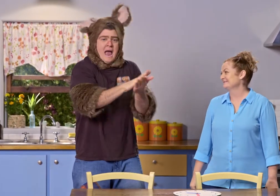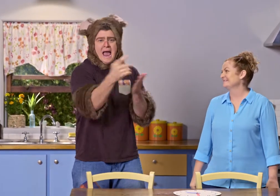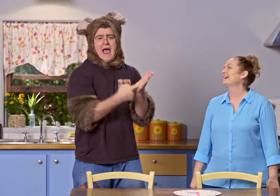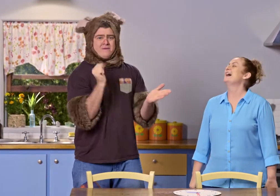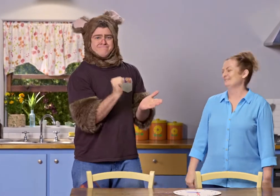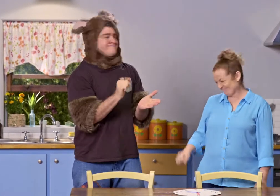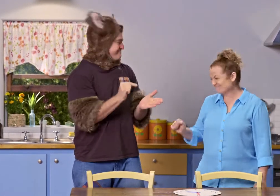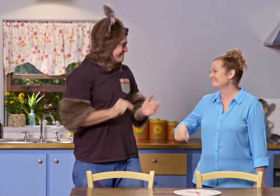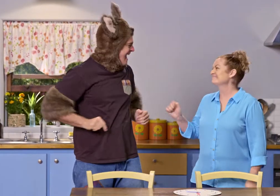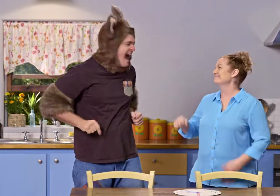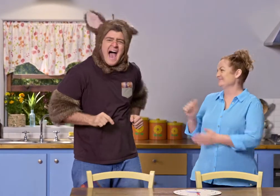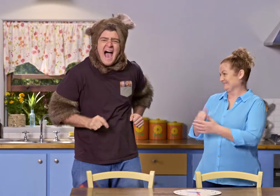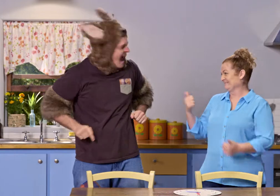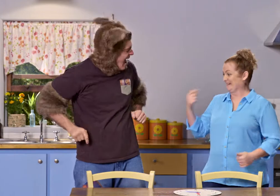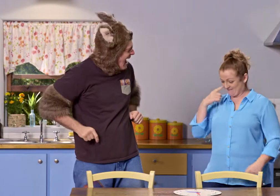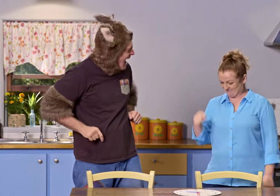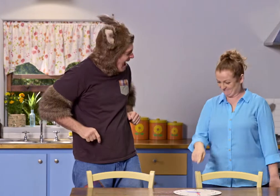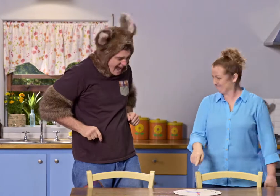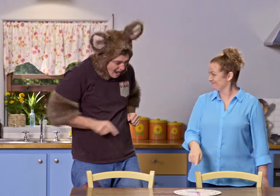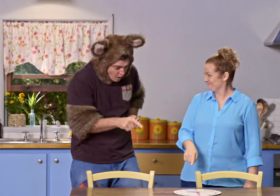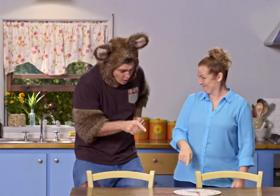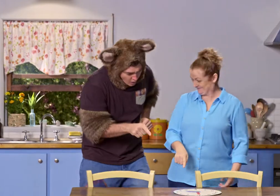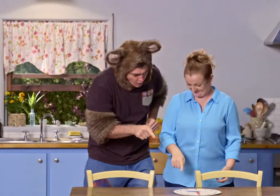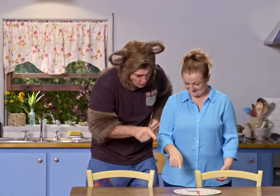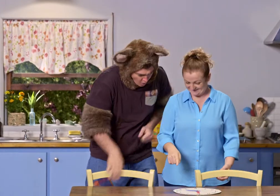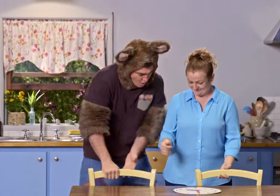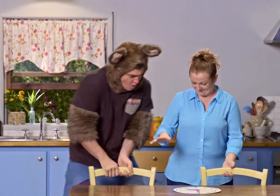That's the hours. That's right, Possum. Have a look. Oh.